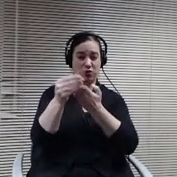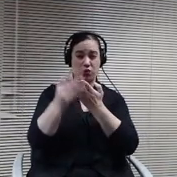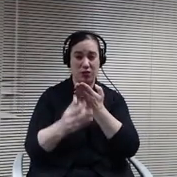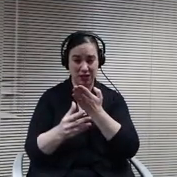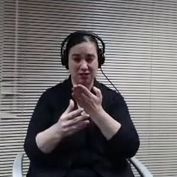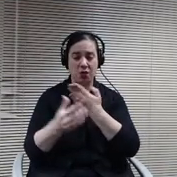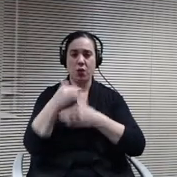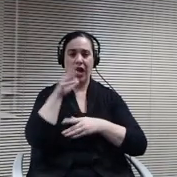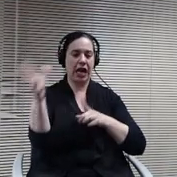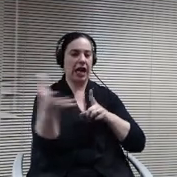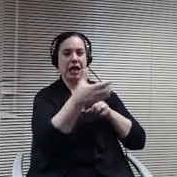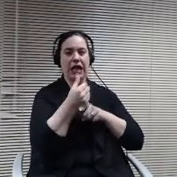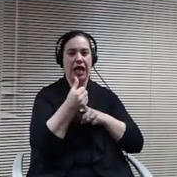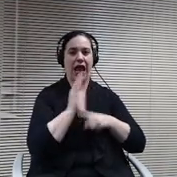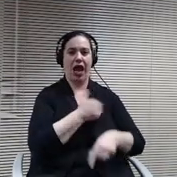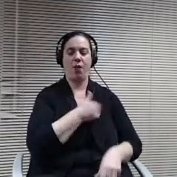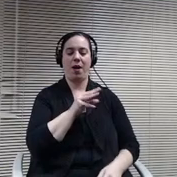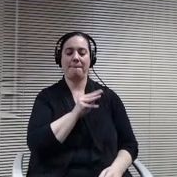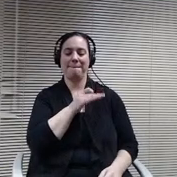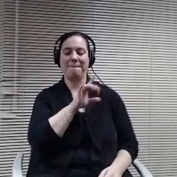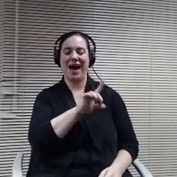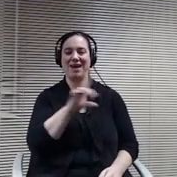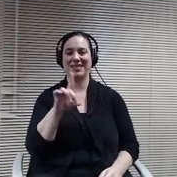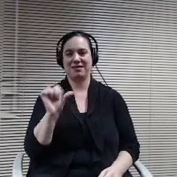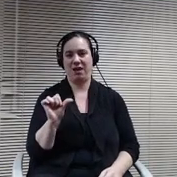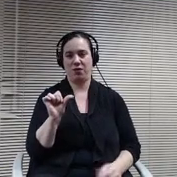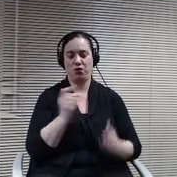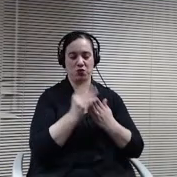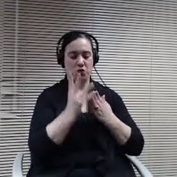Students who are not yet ready for college and could really